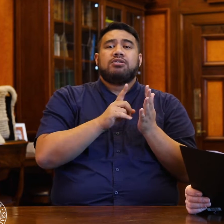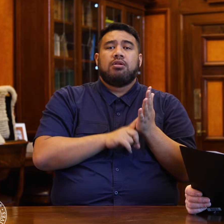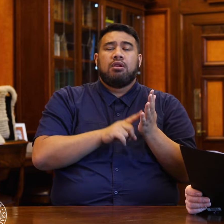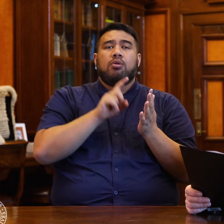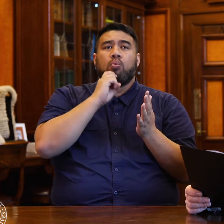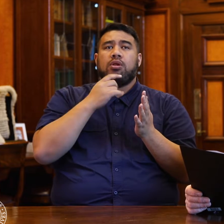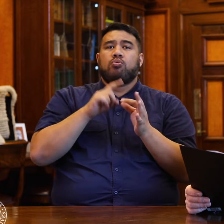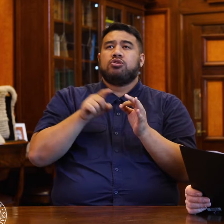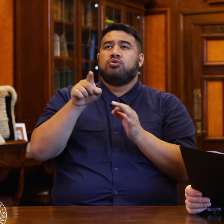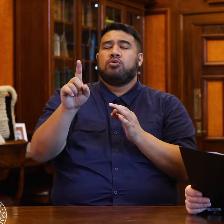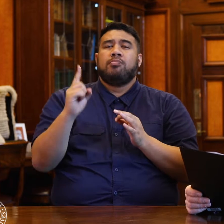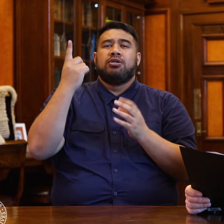to the Minister of Finance.